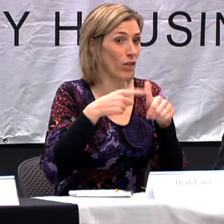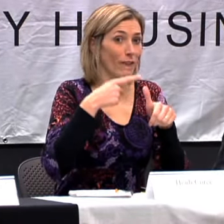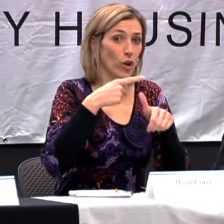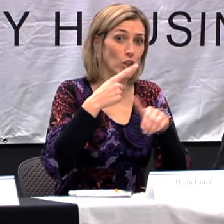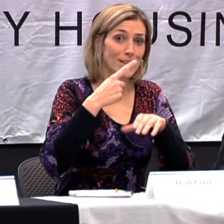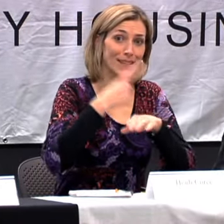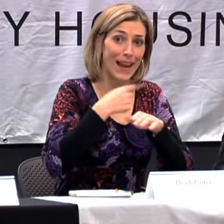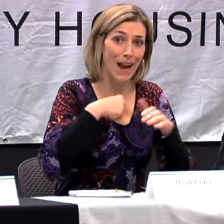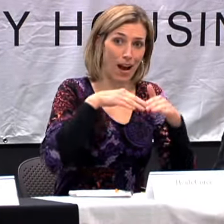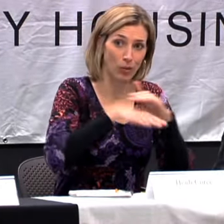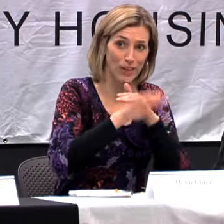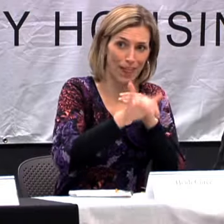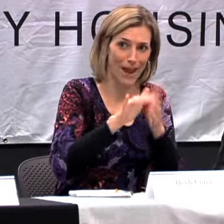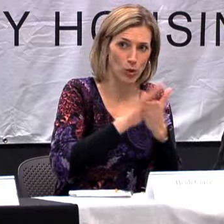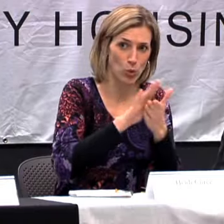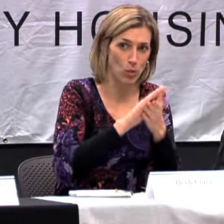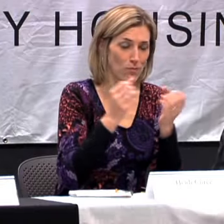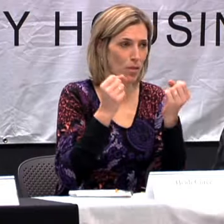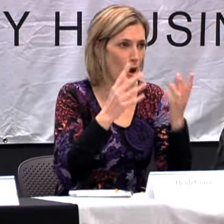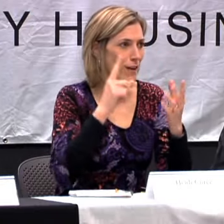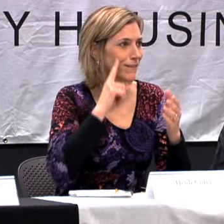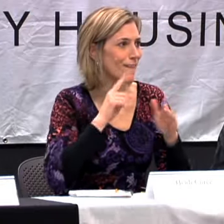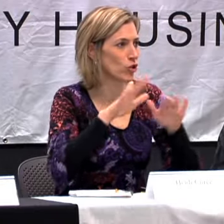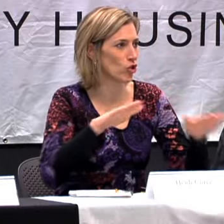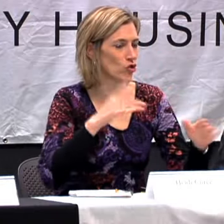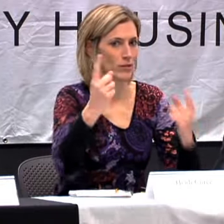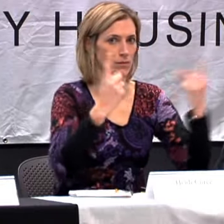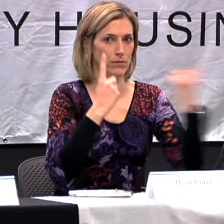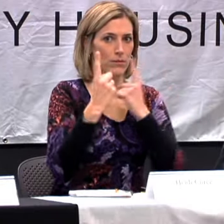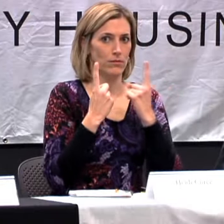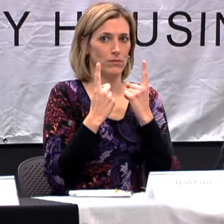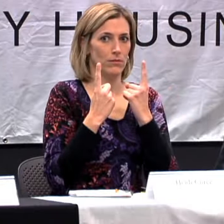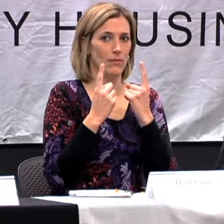ON THE FIRST DAY I WENT TO THAT SCHOOL A LOT OF THE DEAF CHILDREN